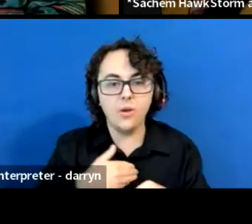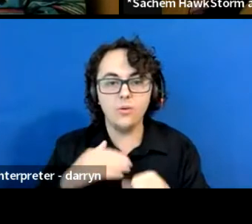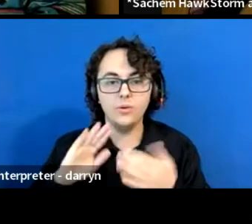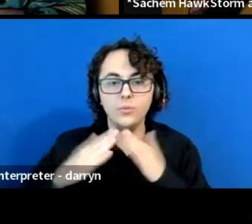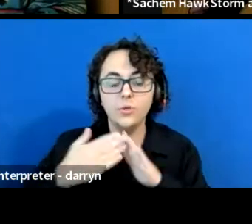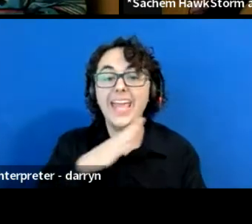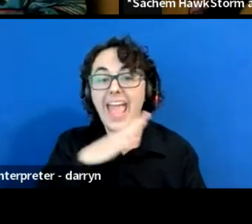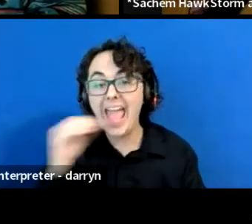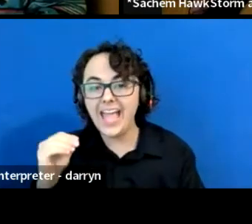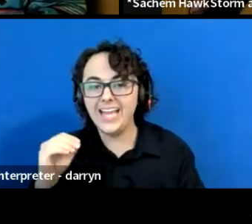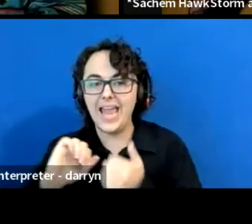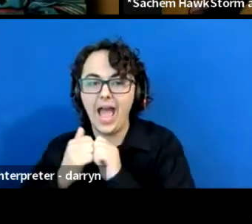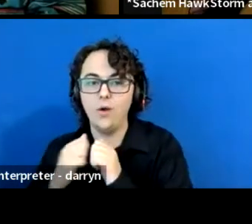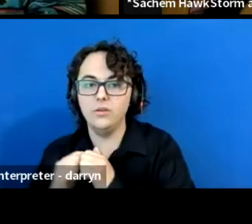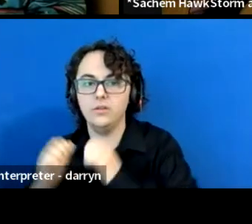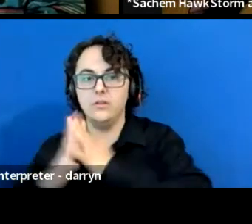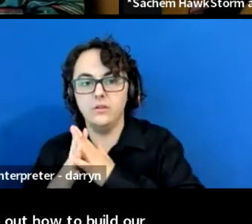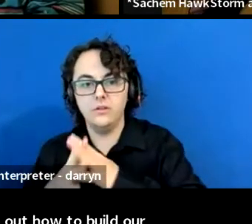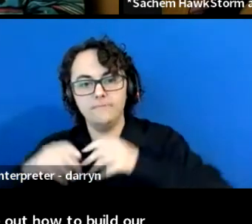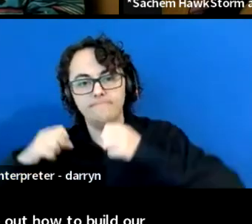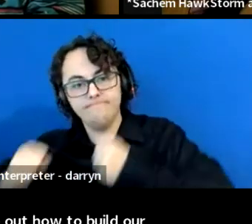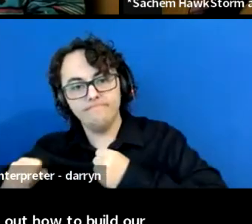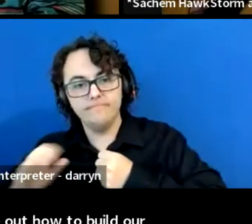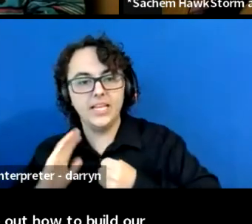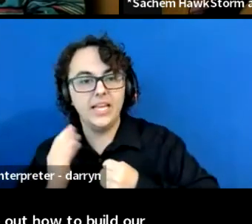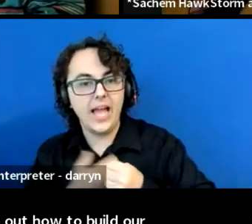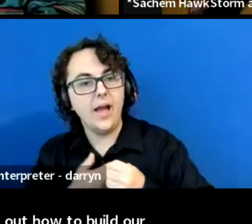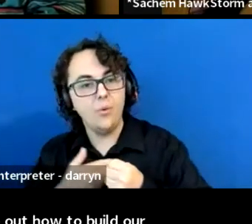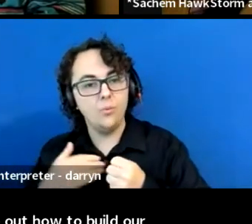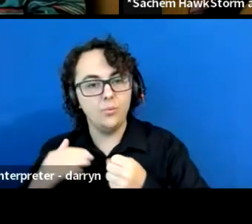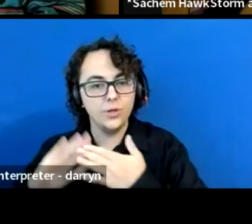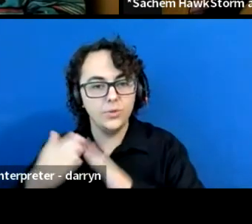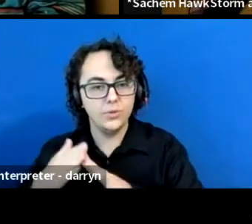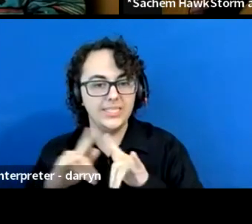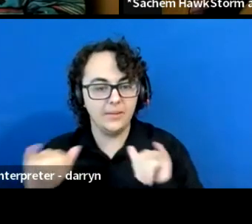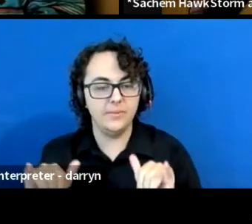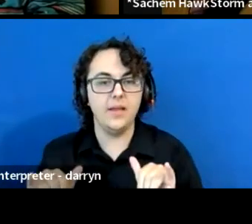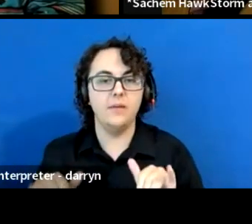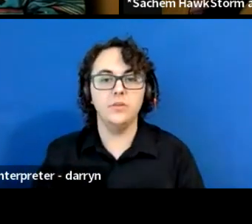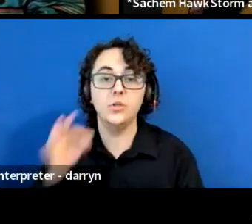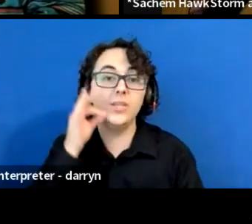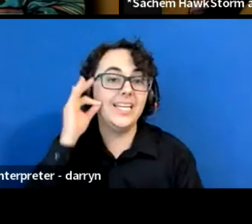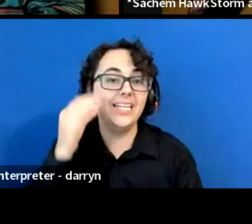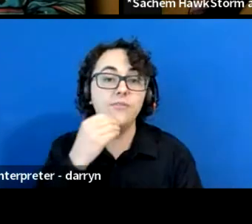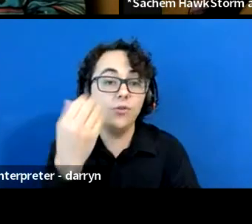And so Indian Bayou Food Forest is about building. And in the meantime I go out and I fight like hell, I fight.